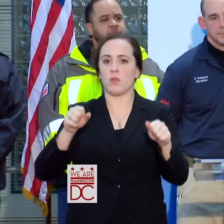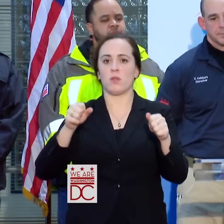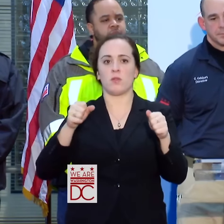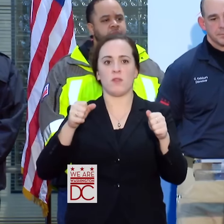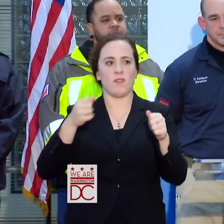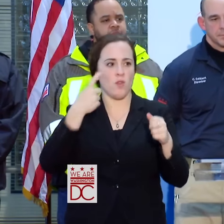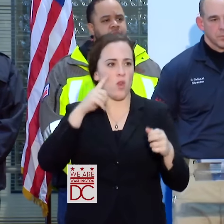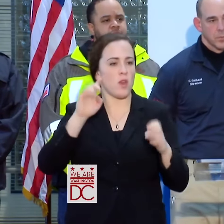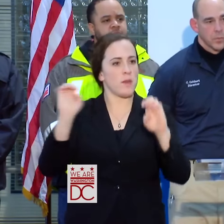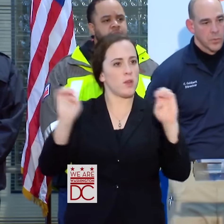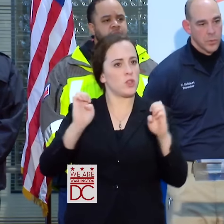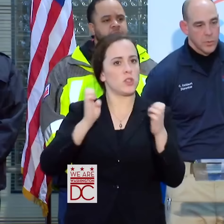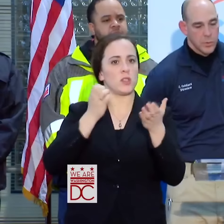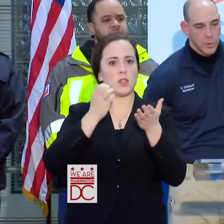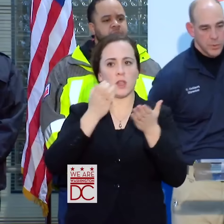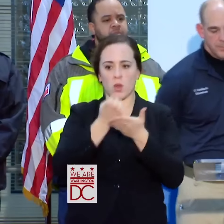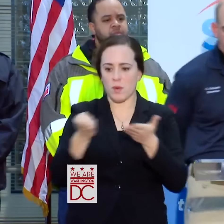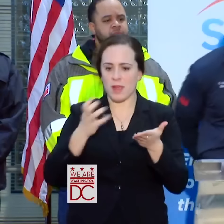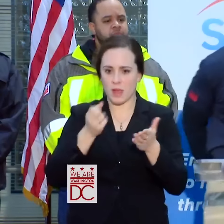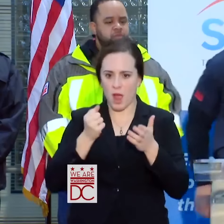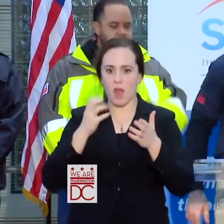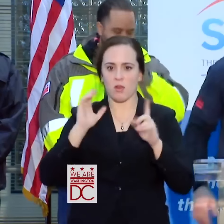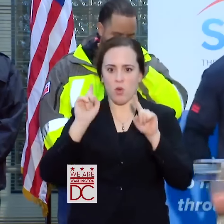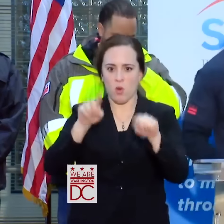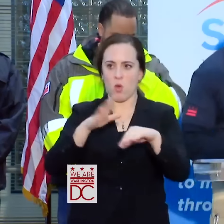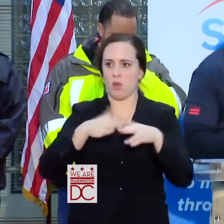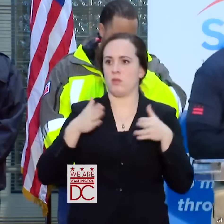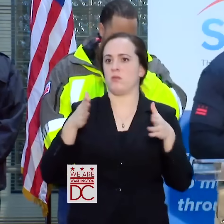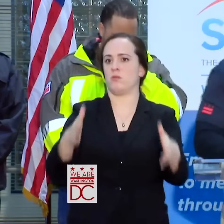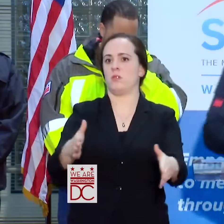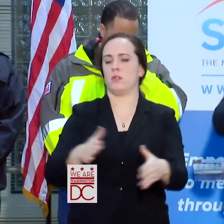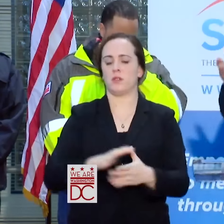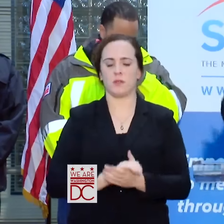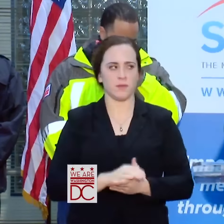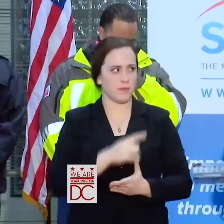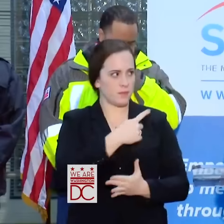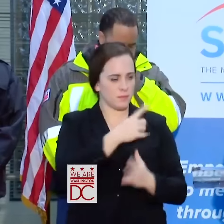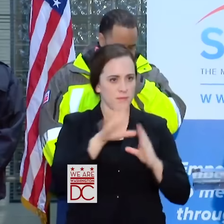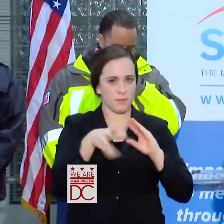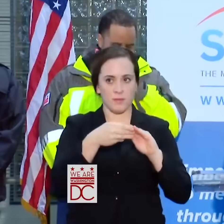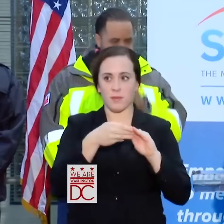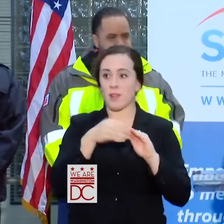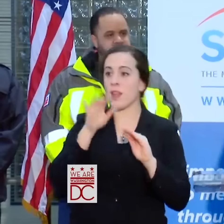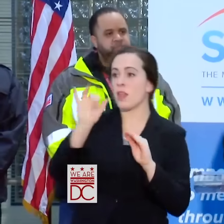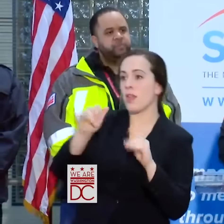SO CHRIS CAN SAY A LITTLE BIT MORE. SURE. THAT'S THE BIG QUESTION, RIGHT, FOR EVERYBODY RIGHT NOW.